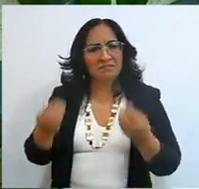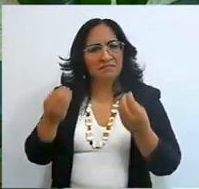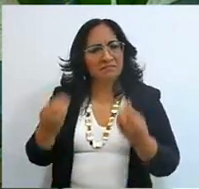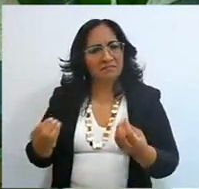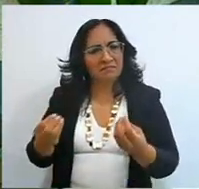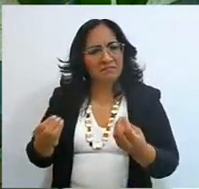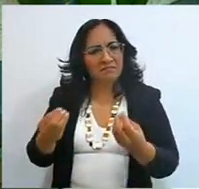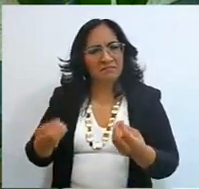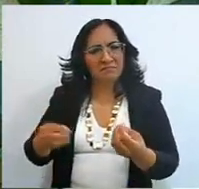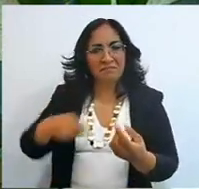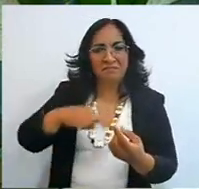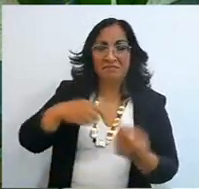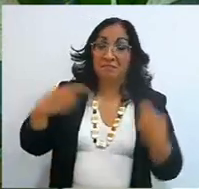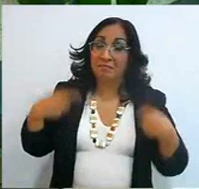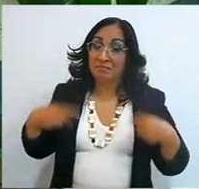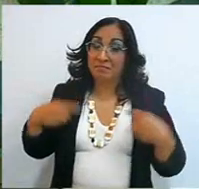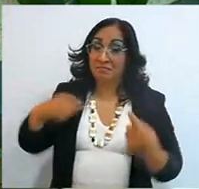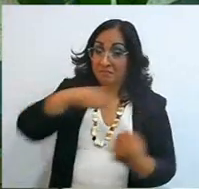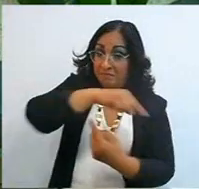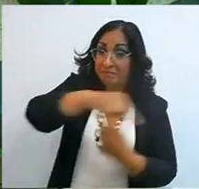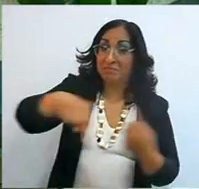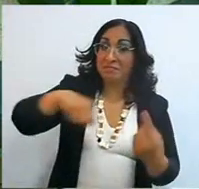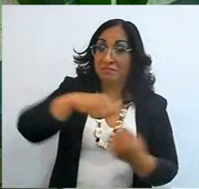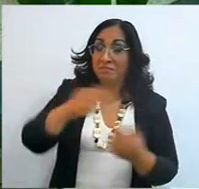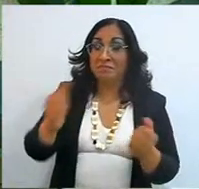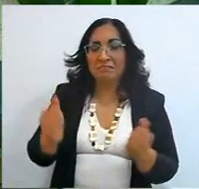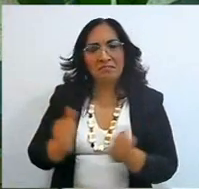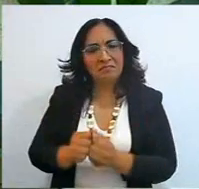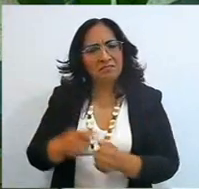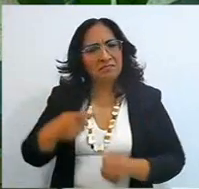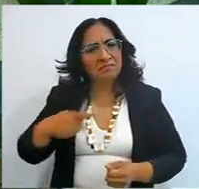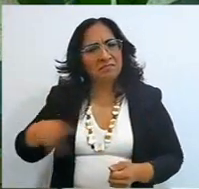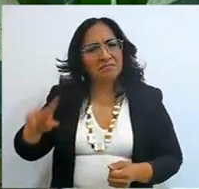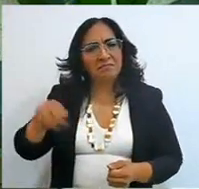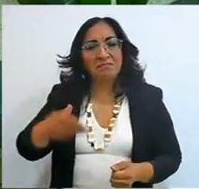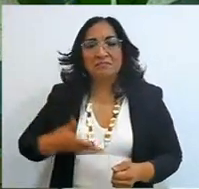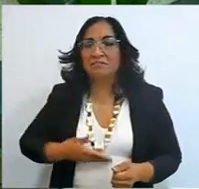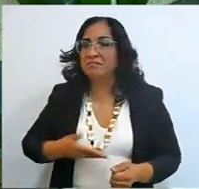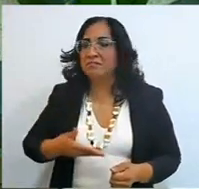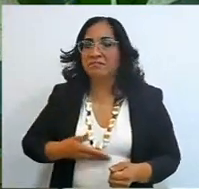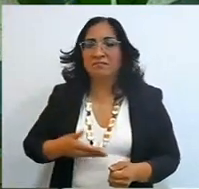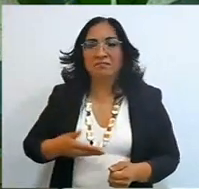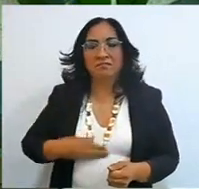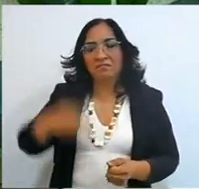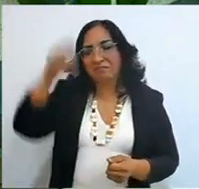But, if I hadn't had God, really, I would have been the loneliest person,